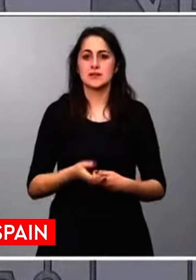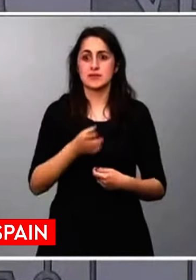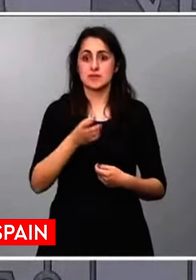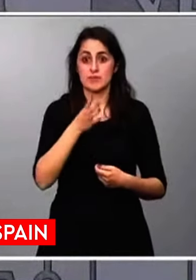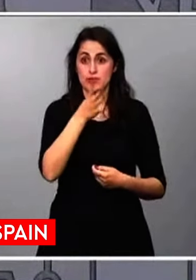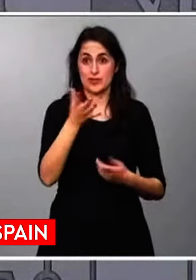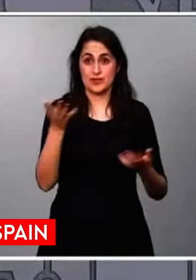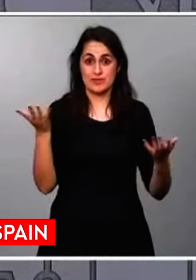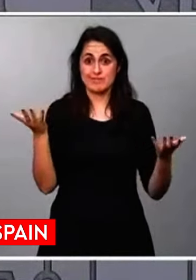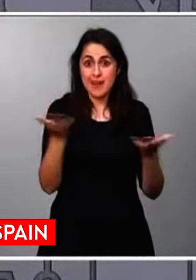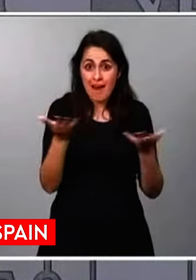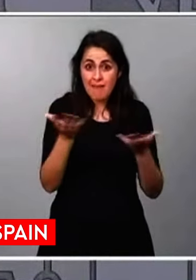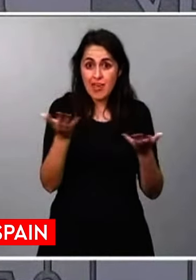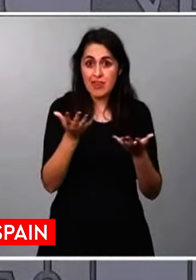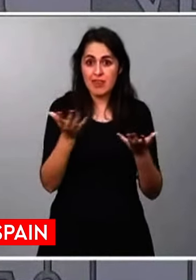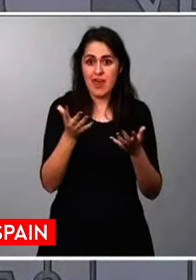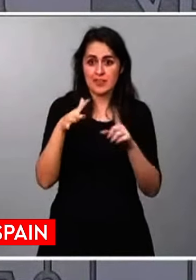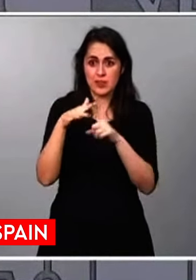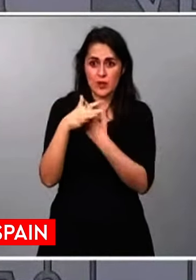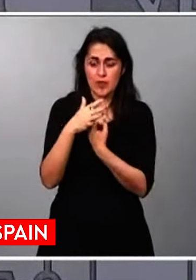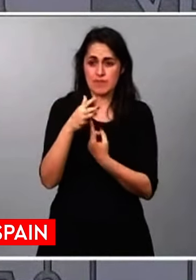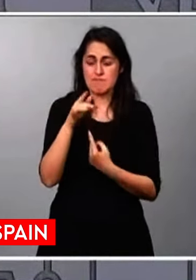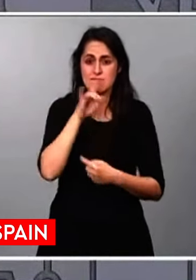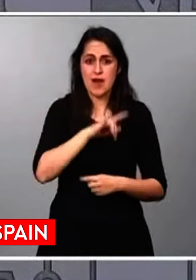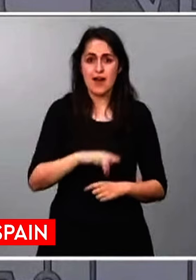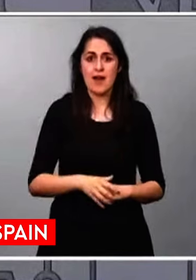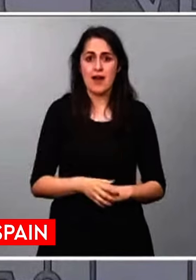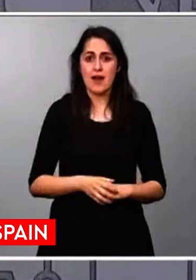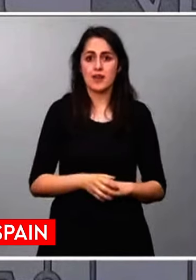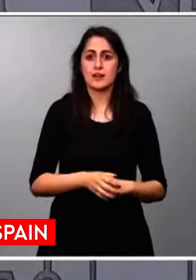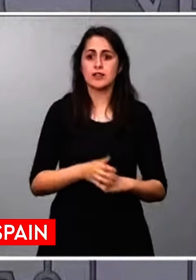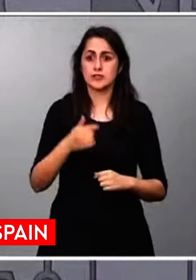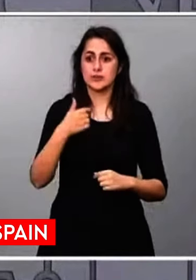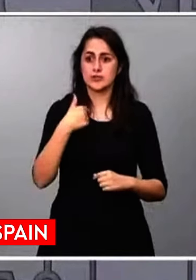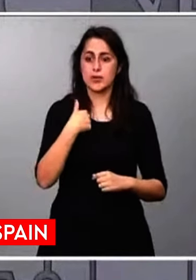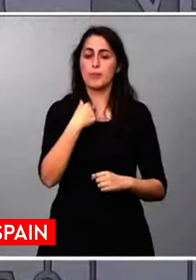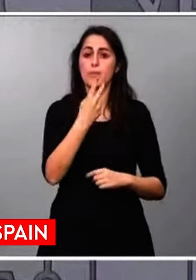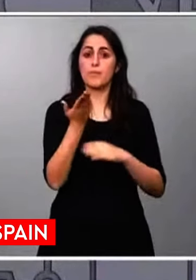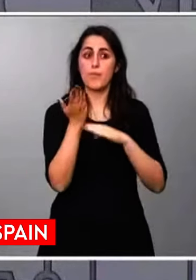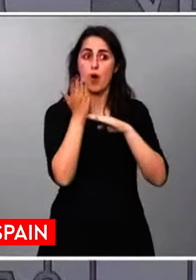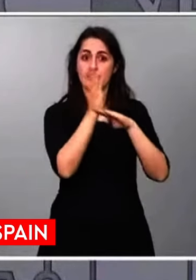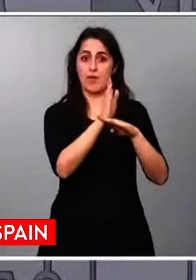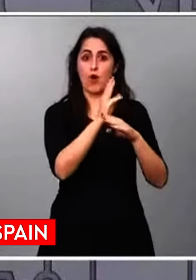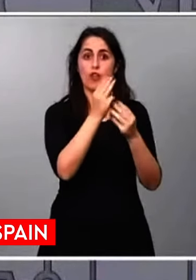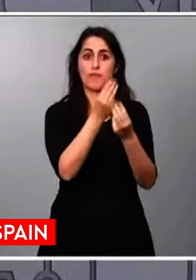I have contacted all the parliamentary spokespersons in the last few hours to